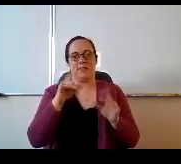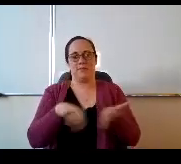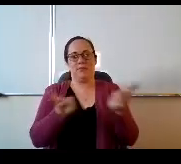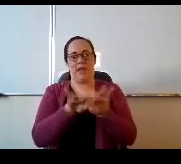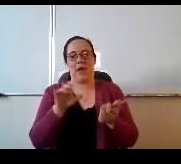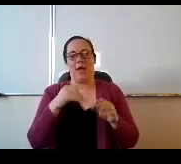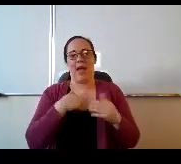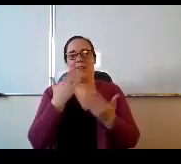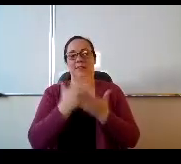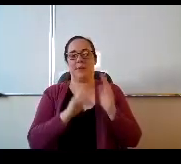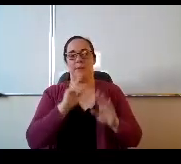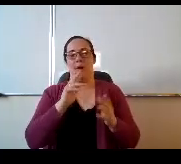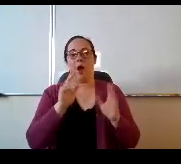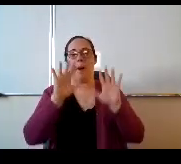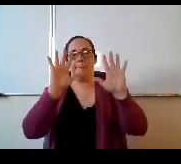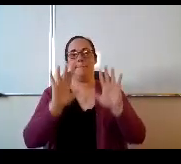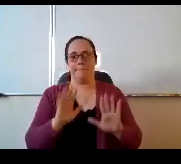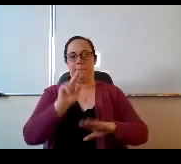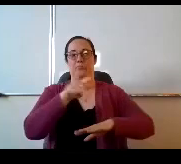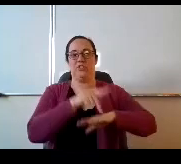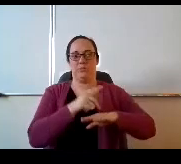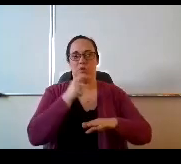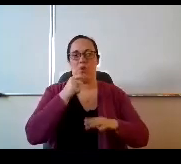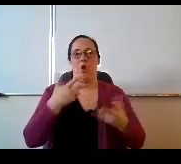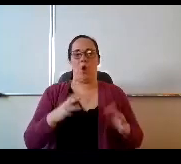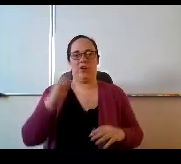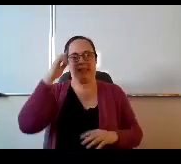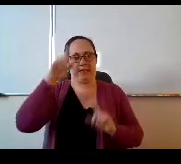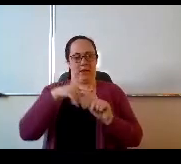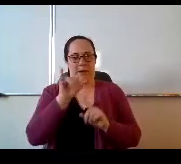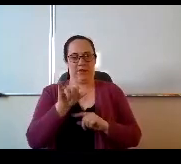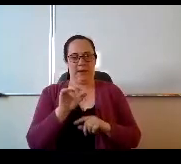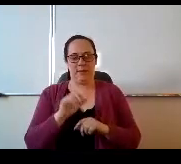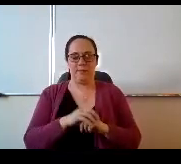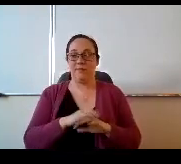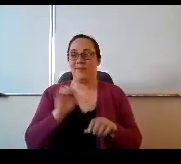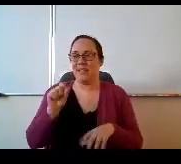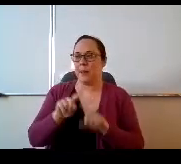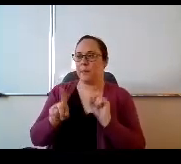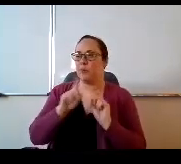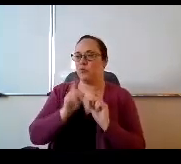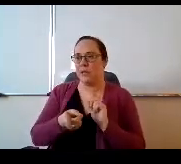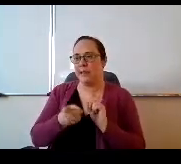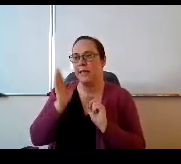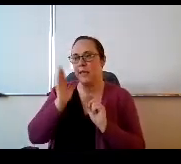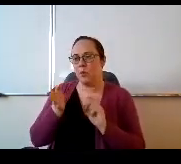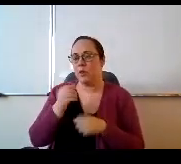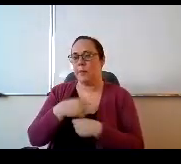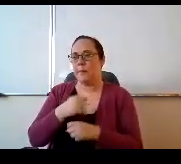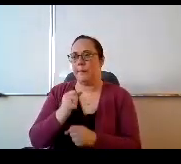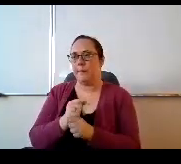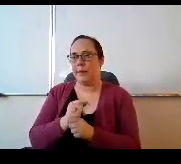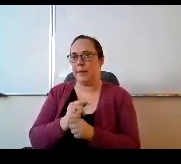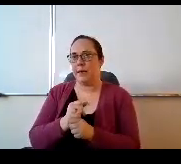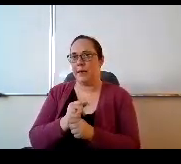that are already thinking like that. Yeah, but but the reality is, it will create a little bit more of a